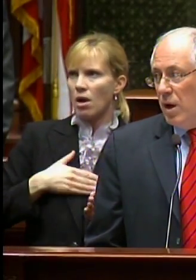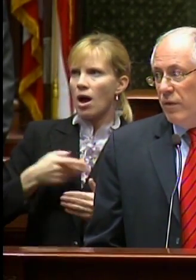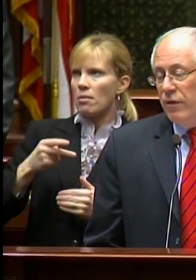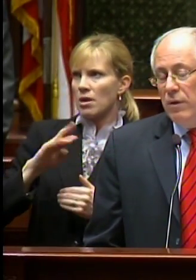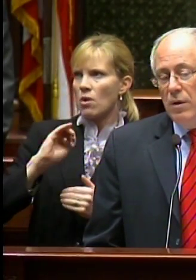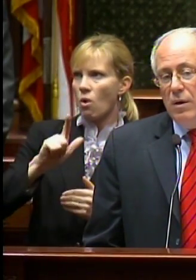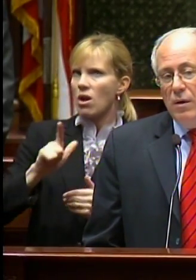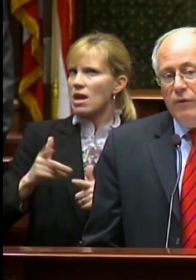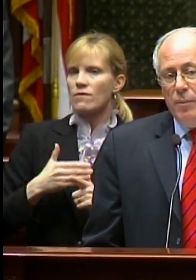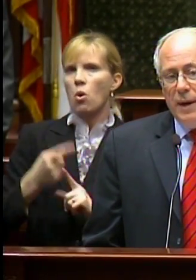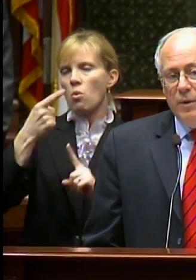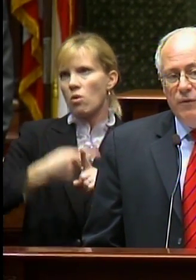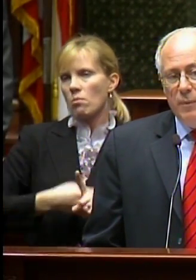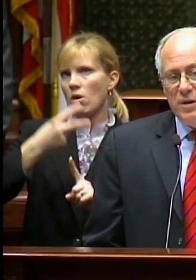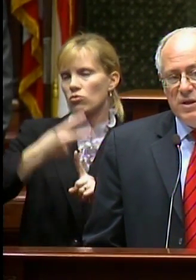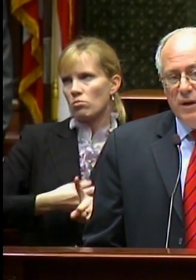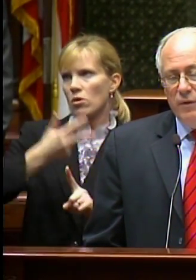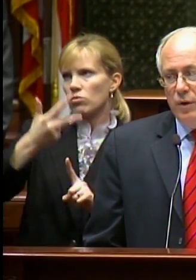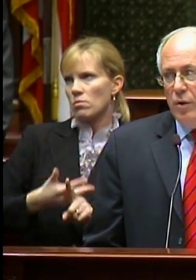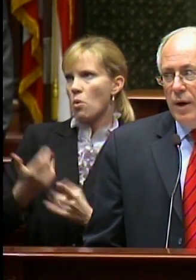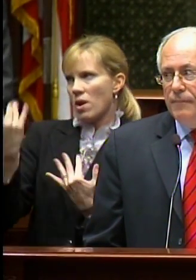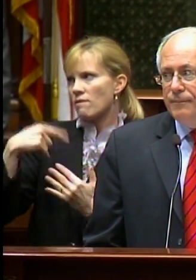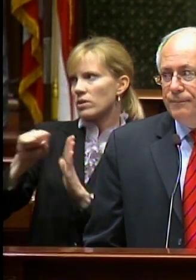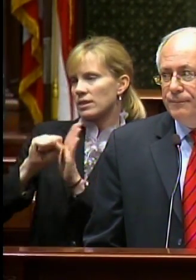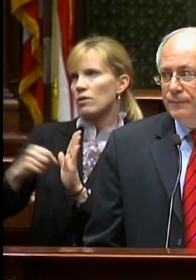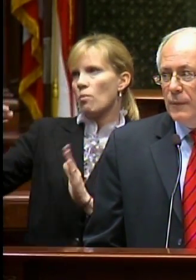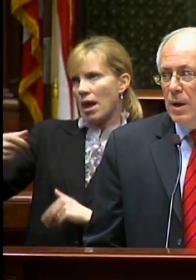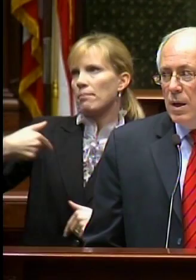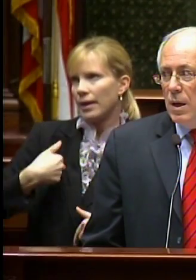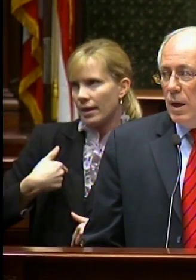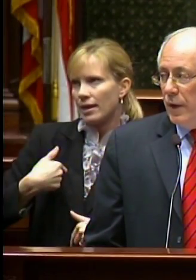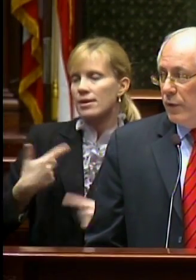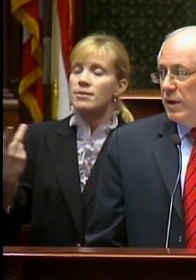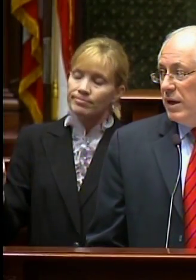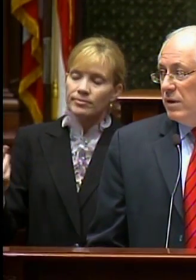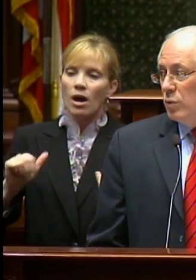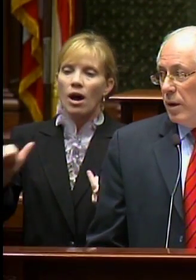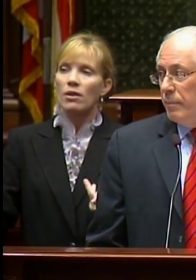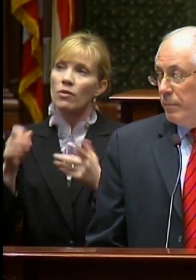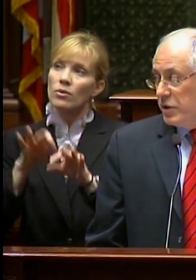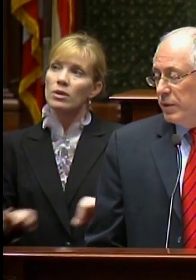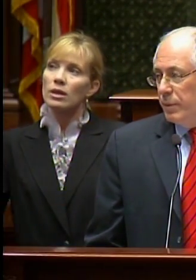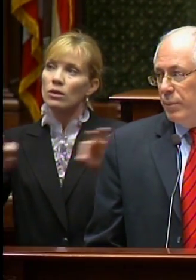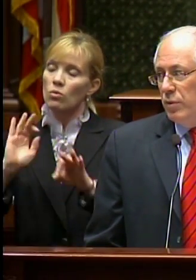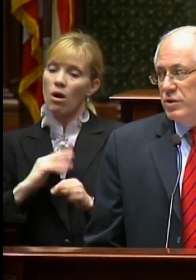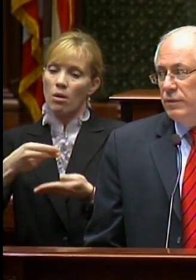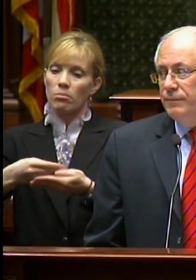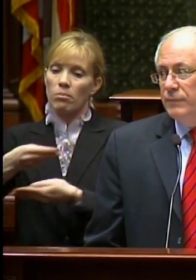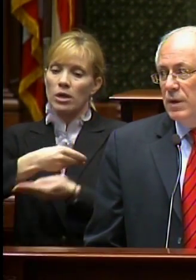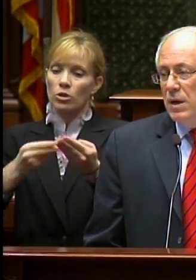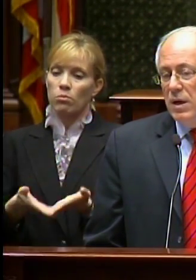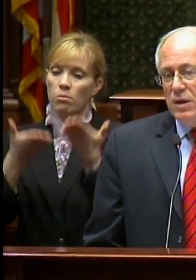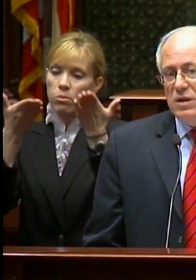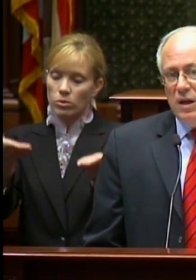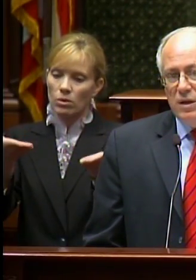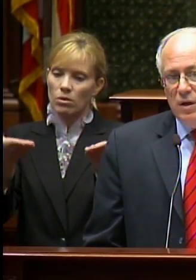month for payment from the state of Illinois. Another key to our budget proposal is to continue